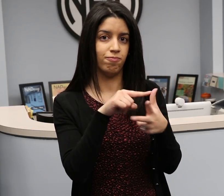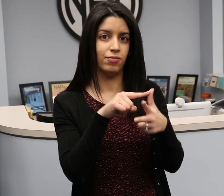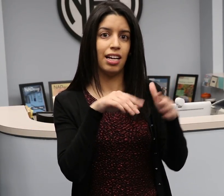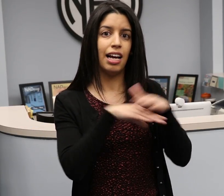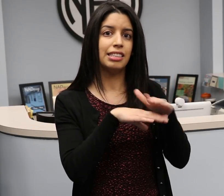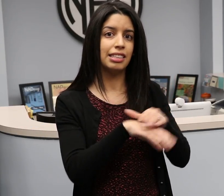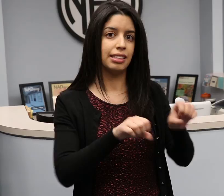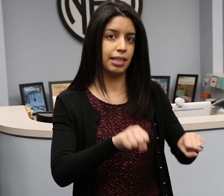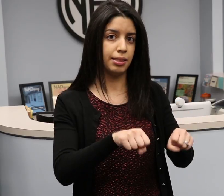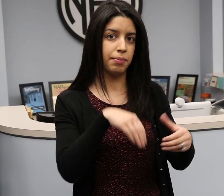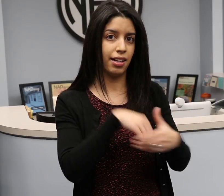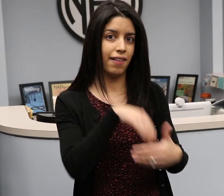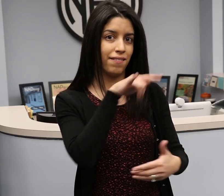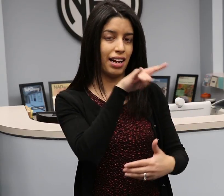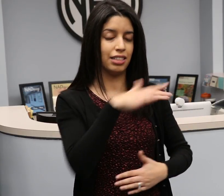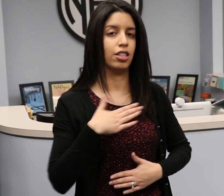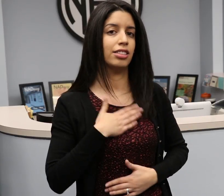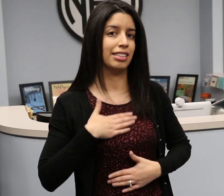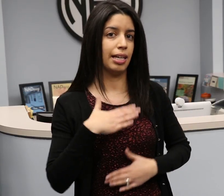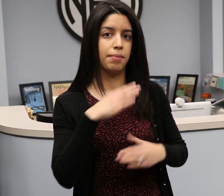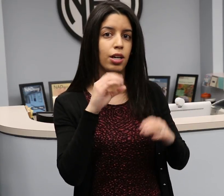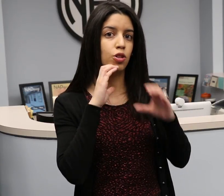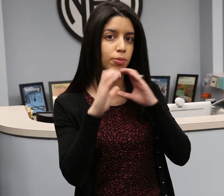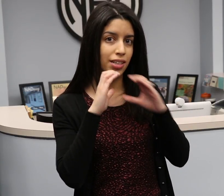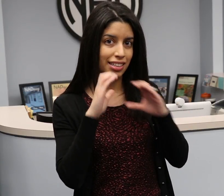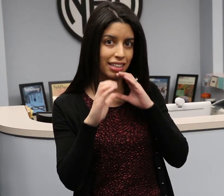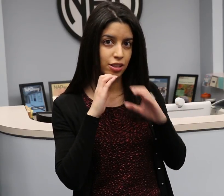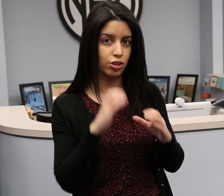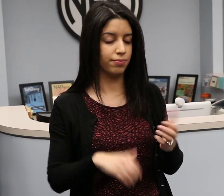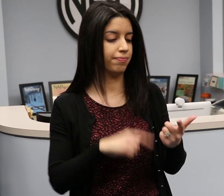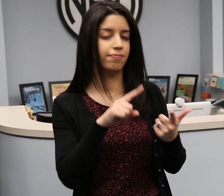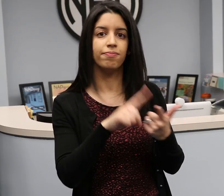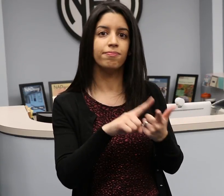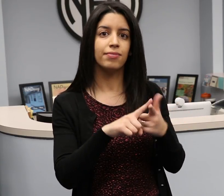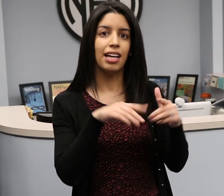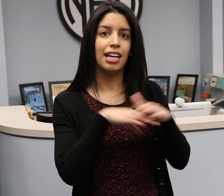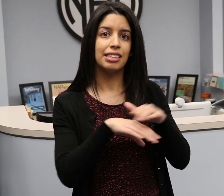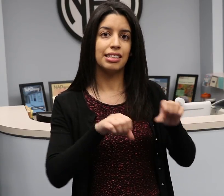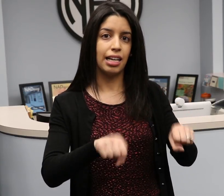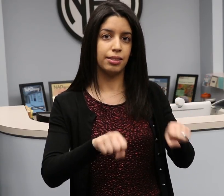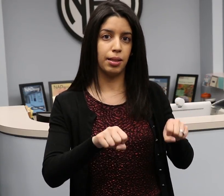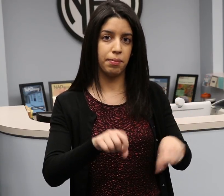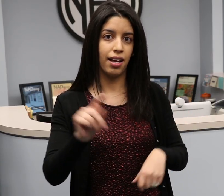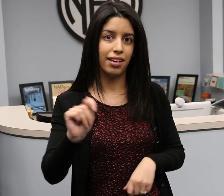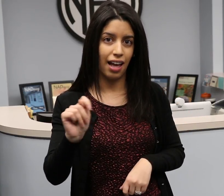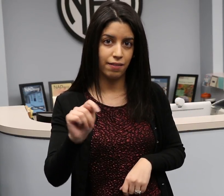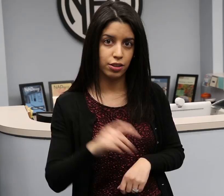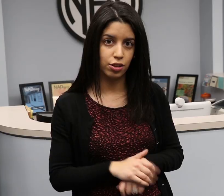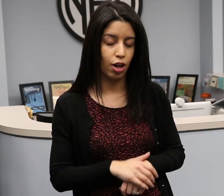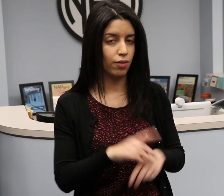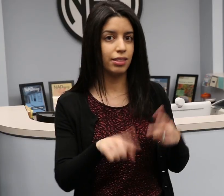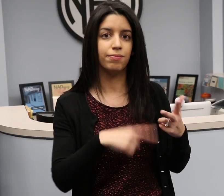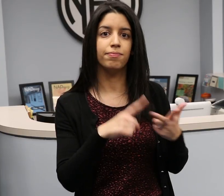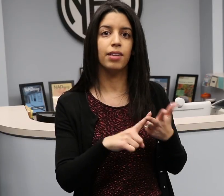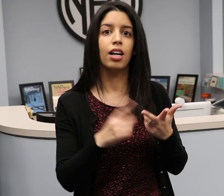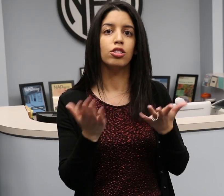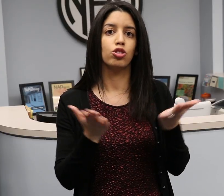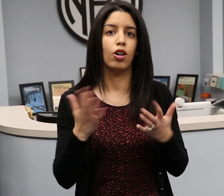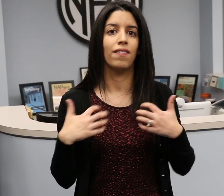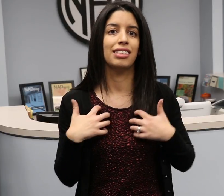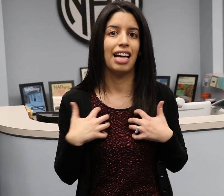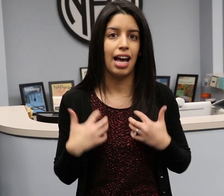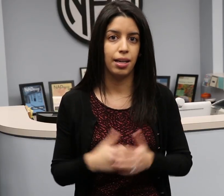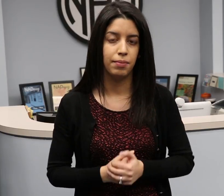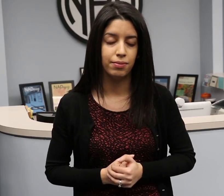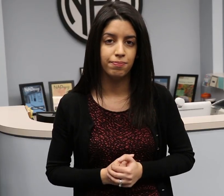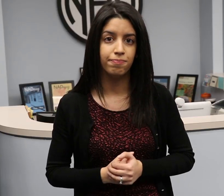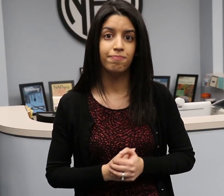accessible in-flight entertainment and communications, accessible lavatories, and service animals.